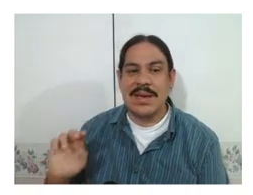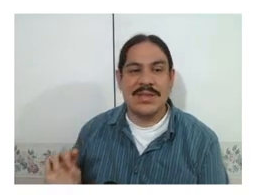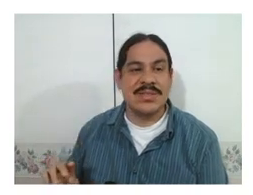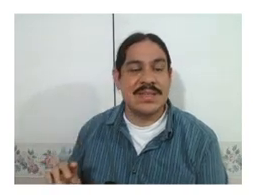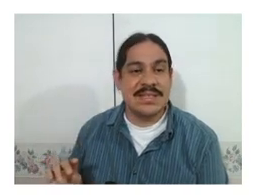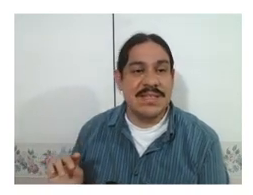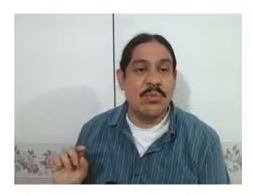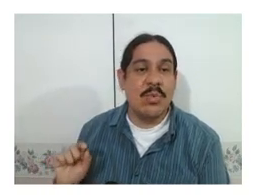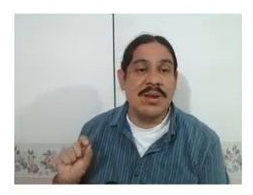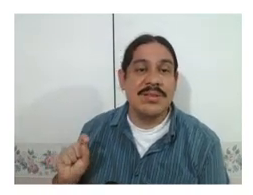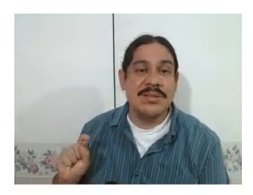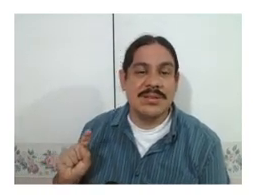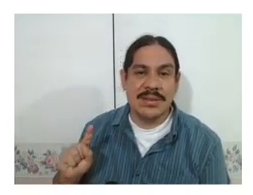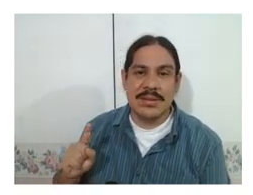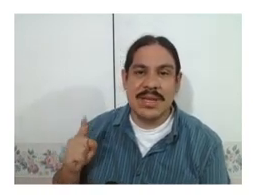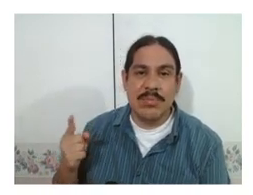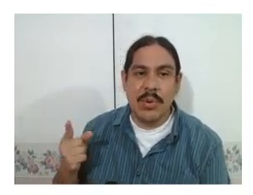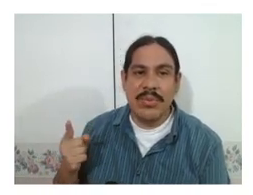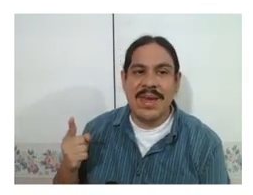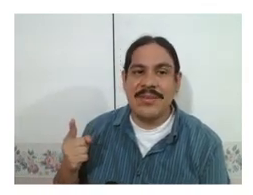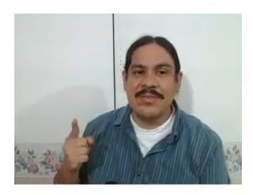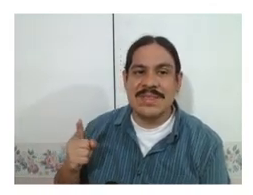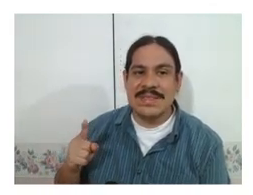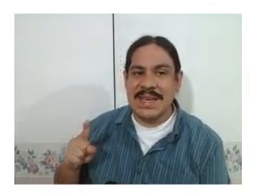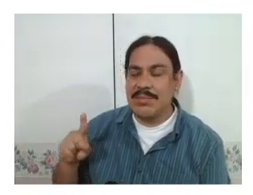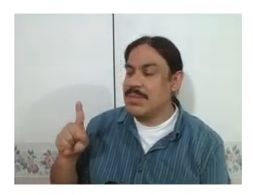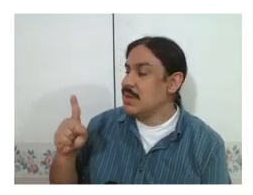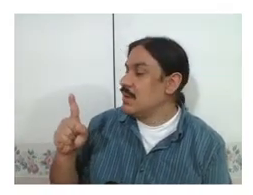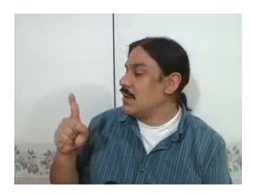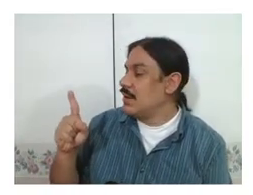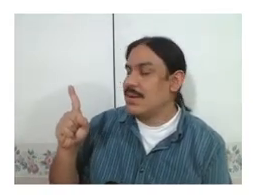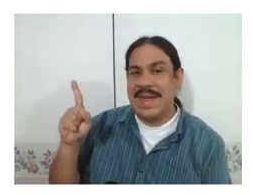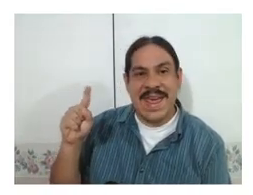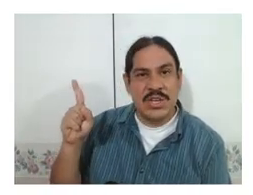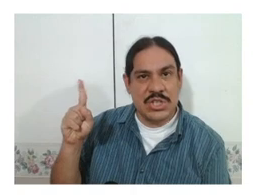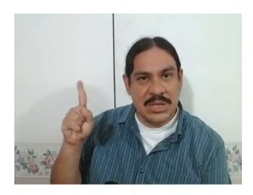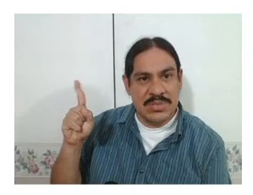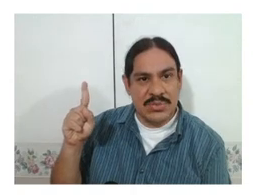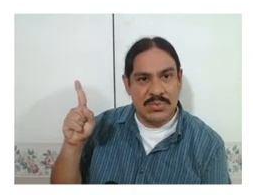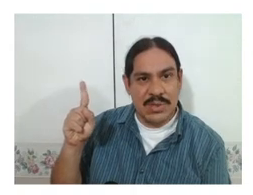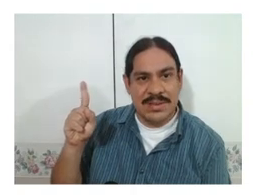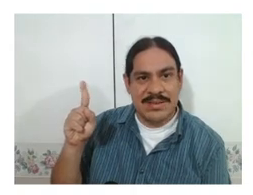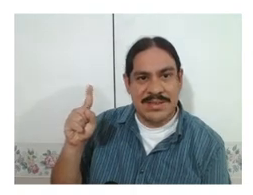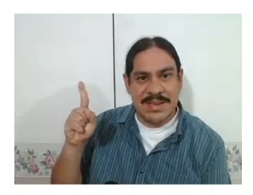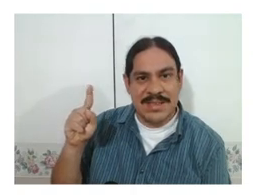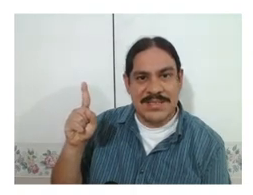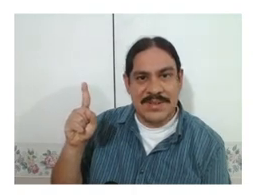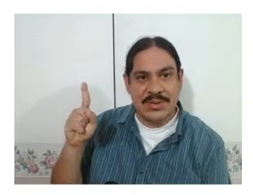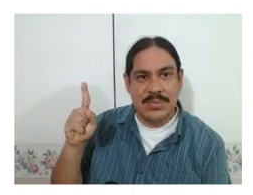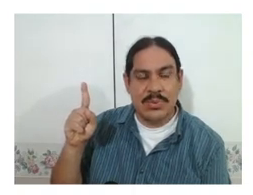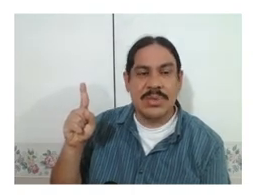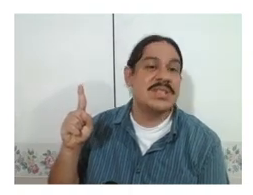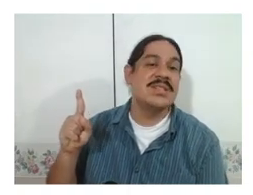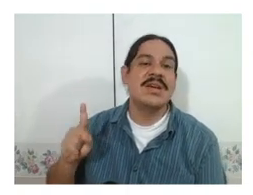as you can see, the one...they both have the same